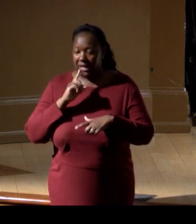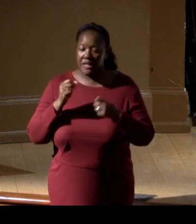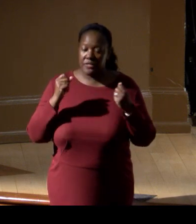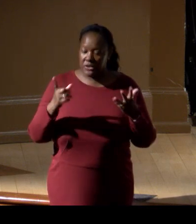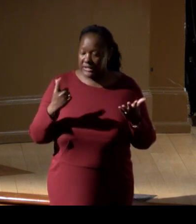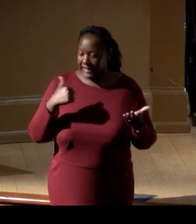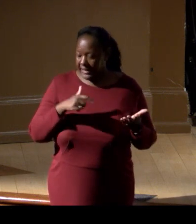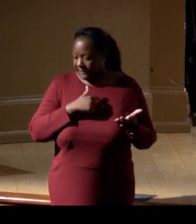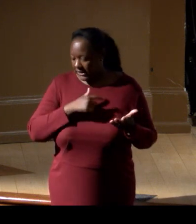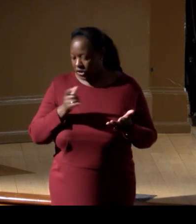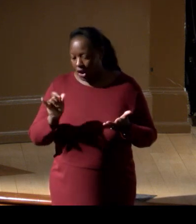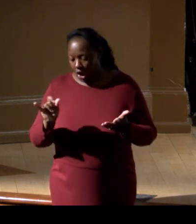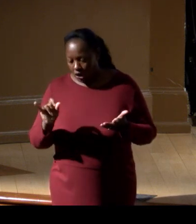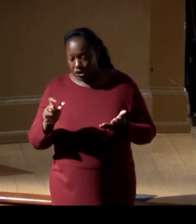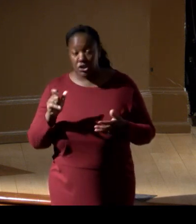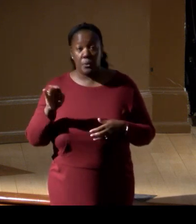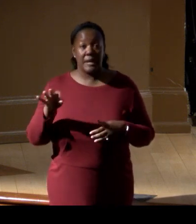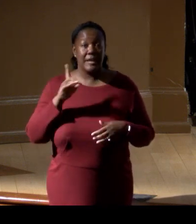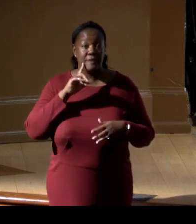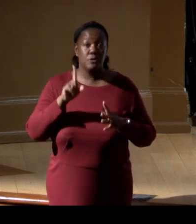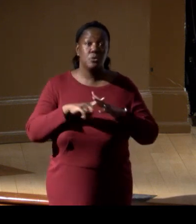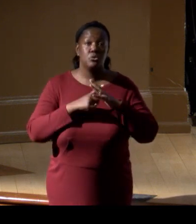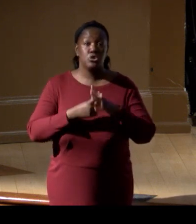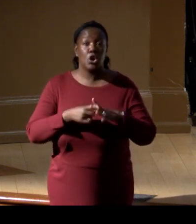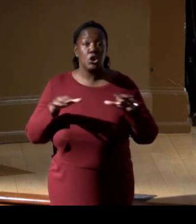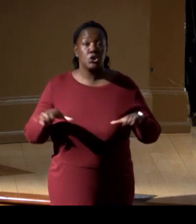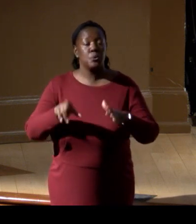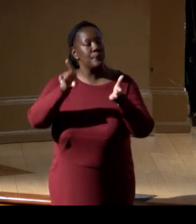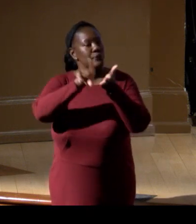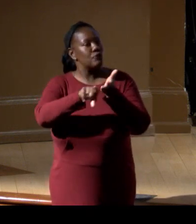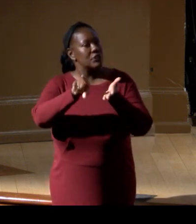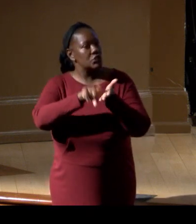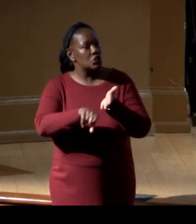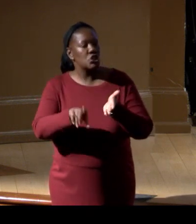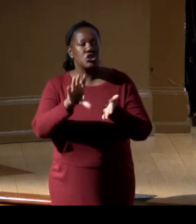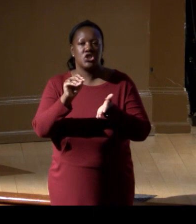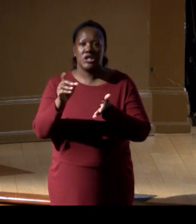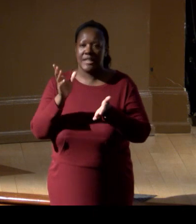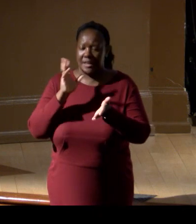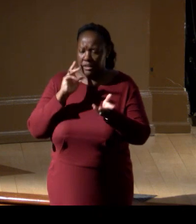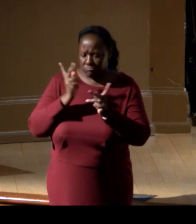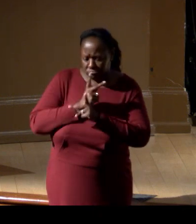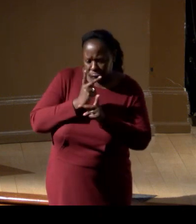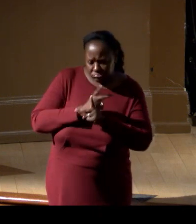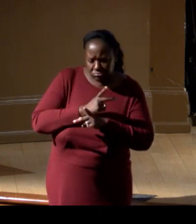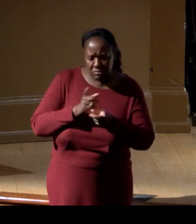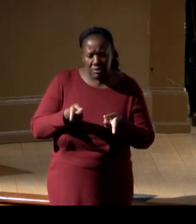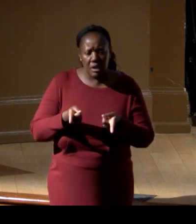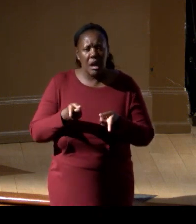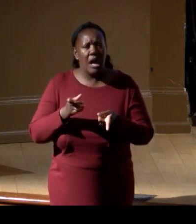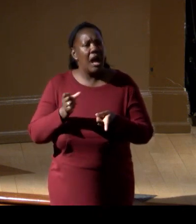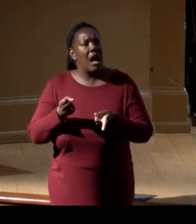of if you start building this for research and then you start needing to do for operations, what are those points? How do we make sure that we sustain these things,